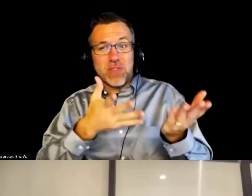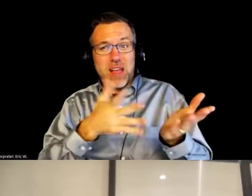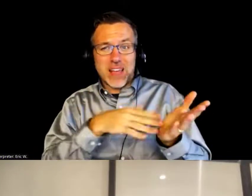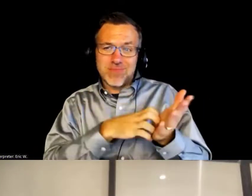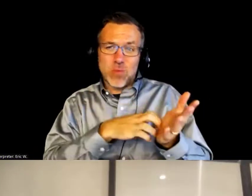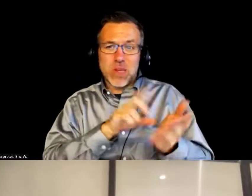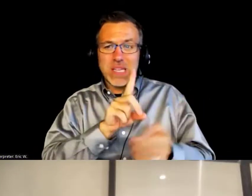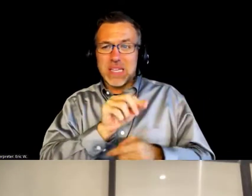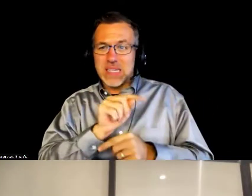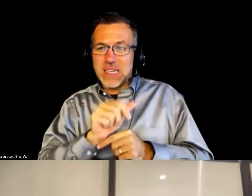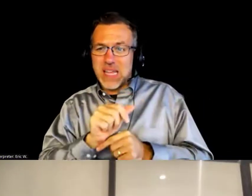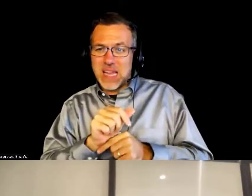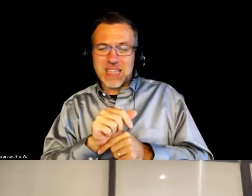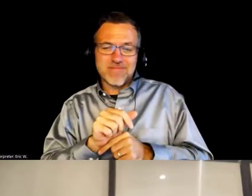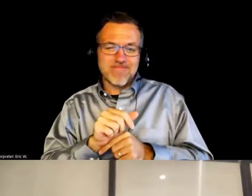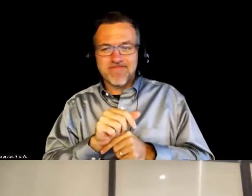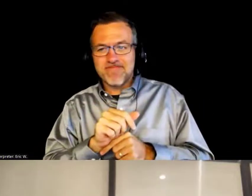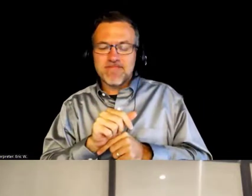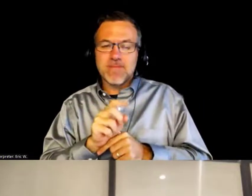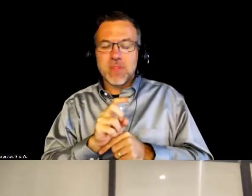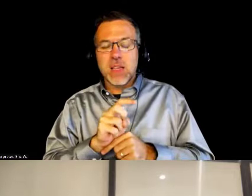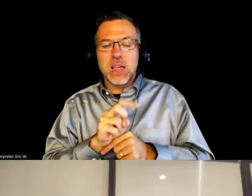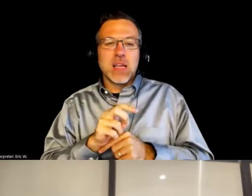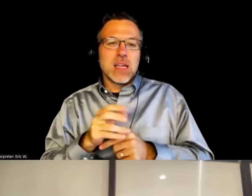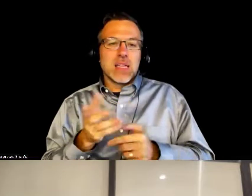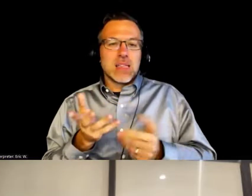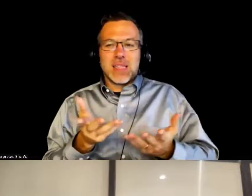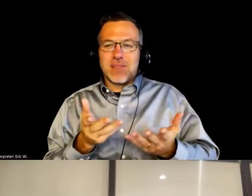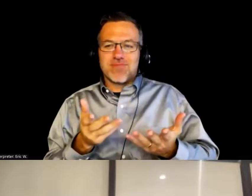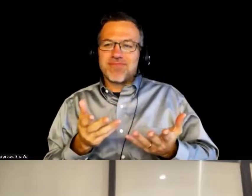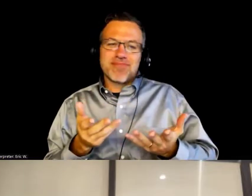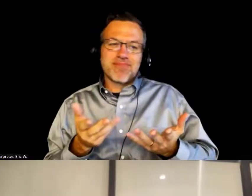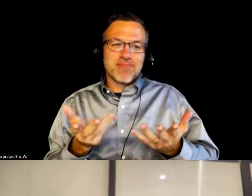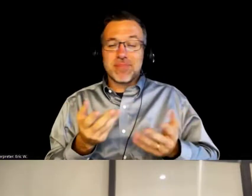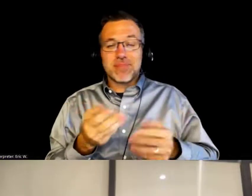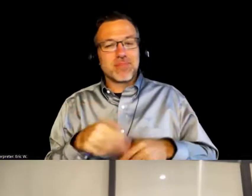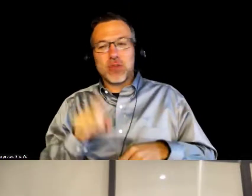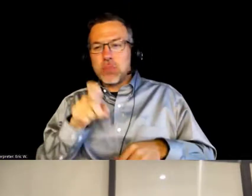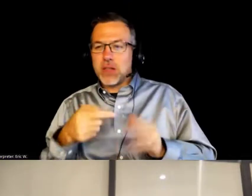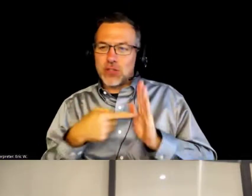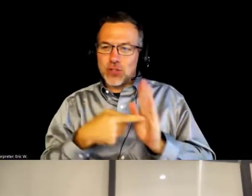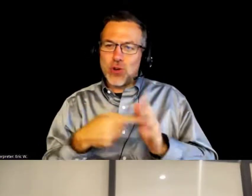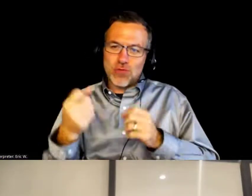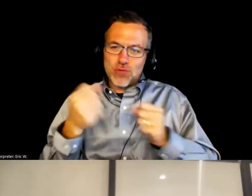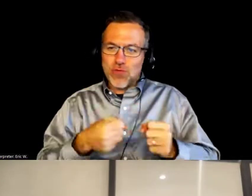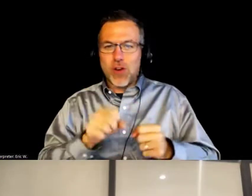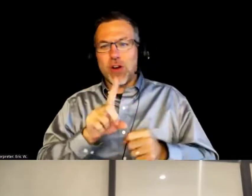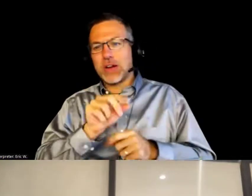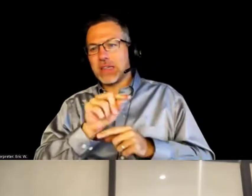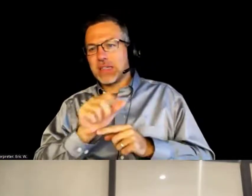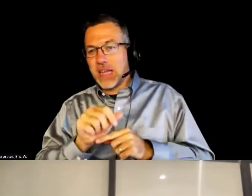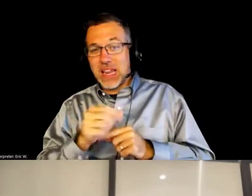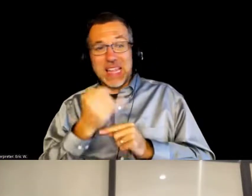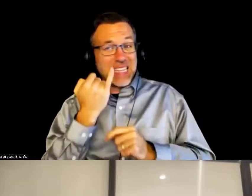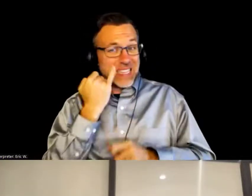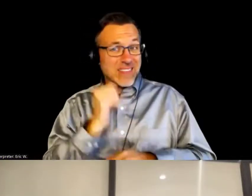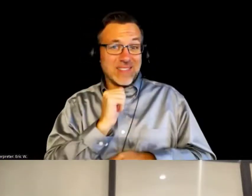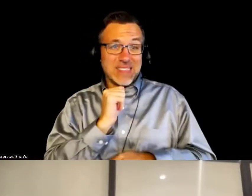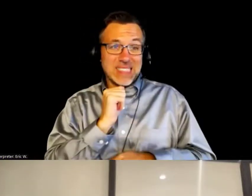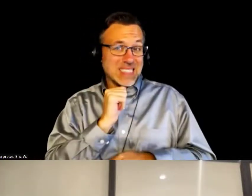and in the most palatable way possible, you may have some issues there.